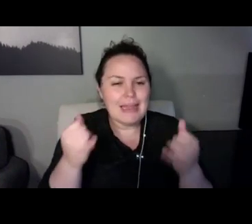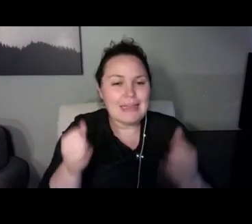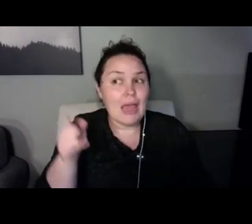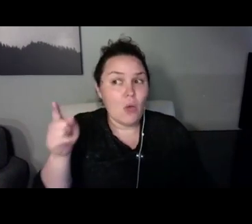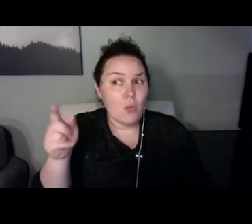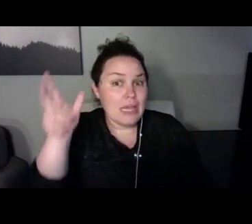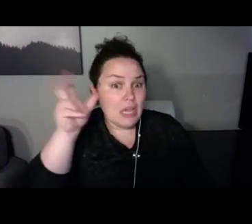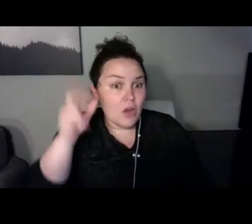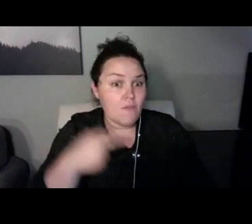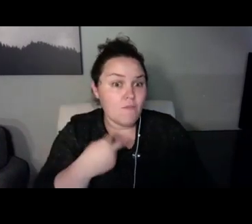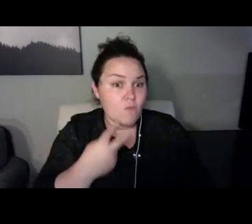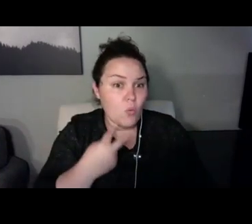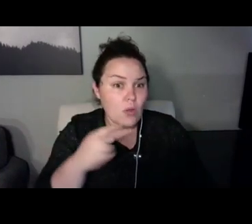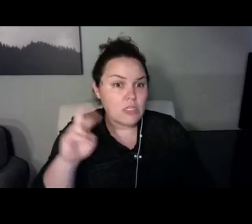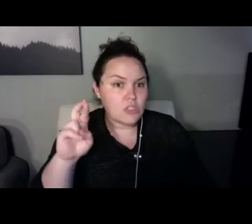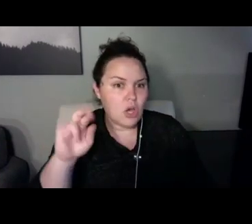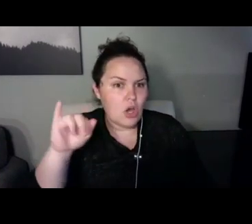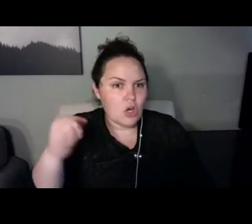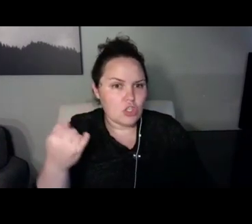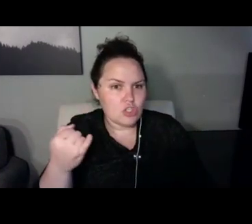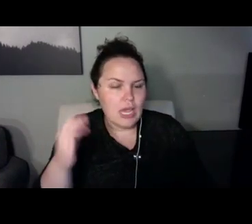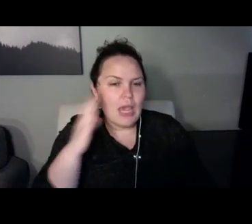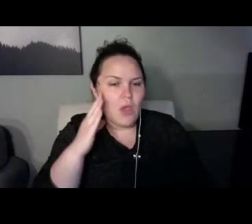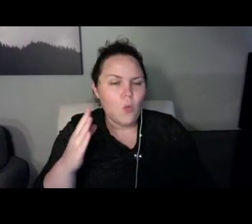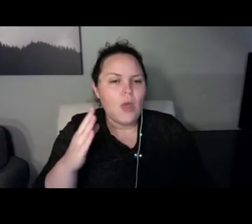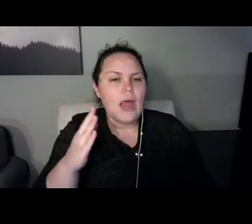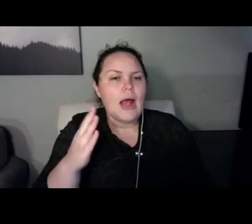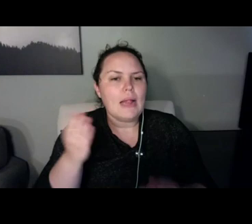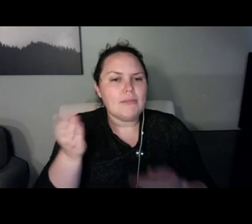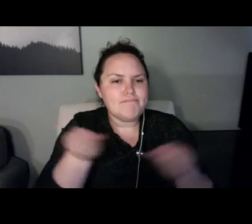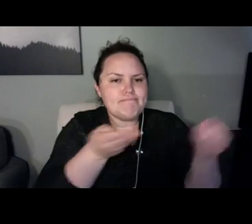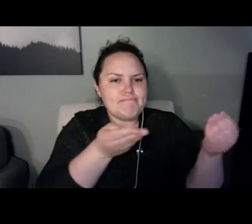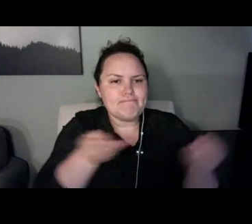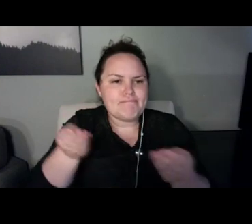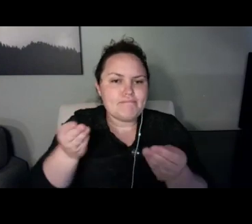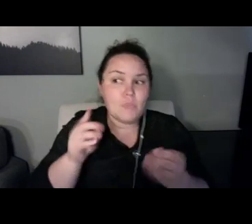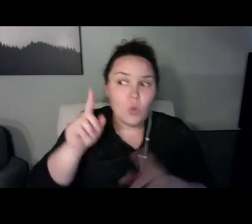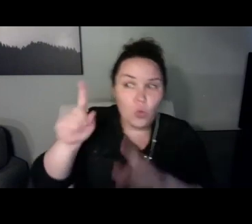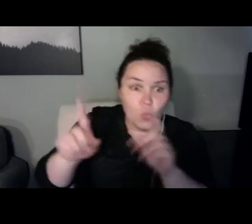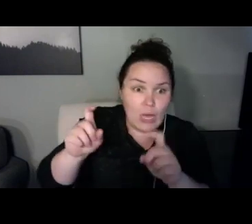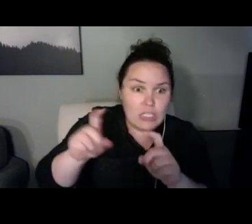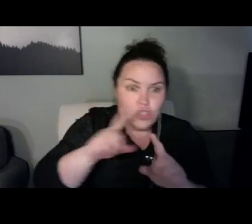be interested if it's a good one. He said I ll make sure it s a good one. Tyler